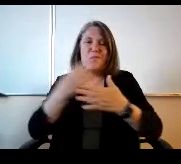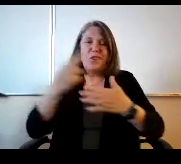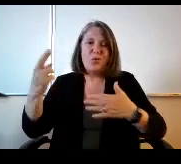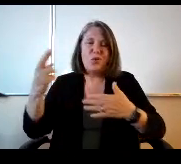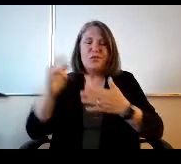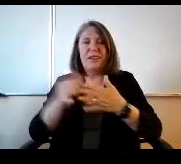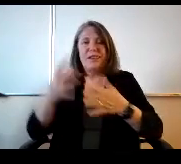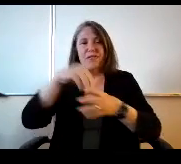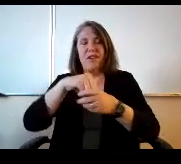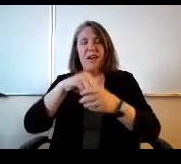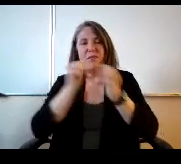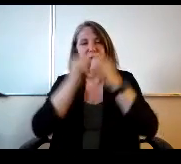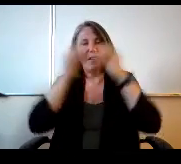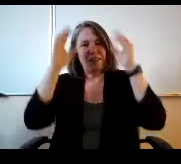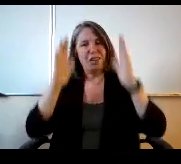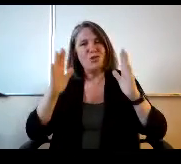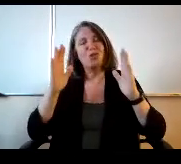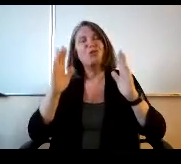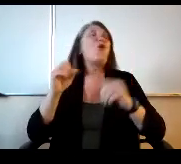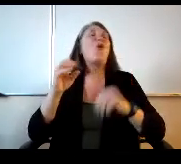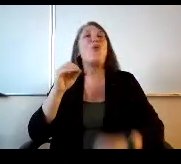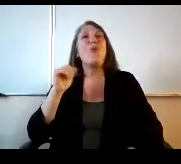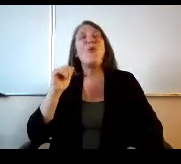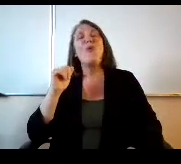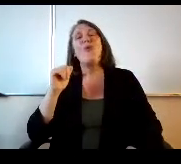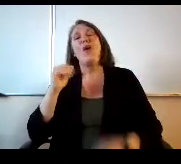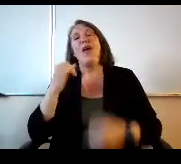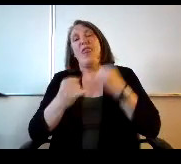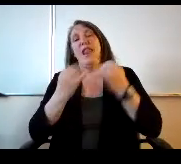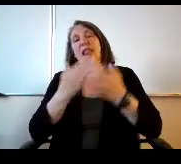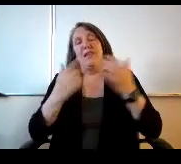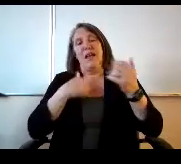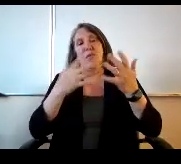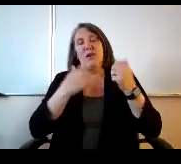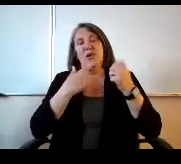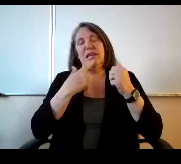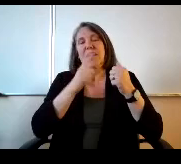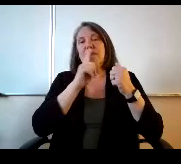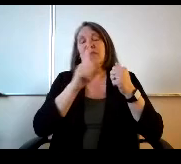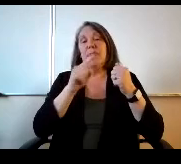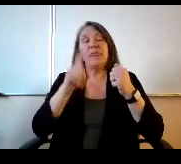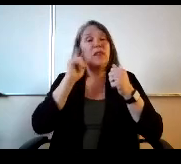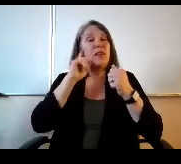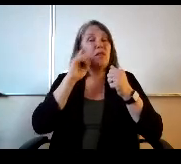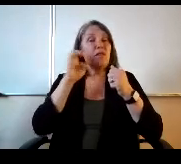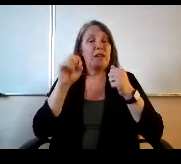So the last thing I would say is you've heard S or one refer to tonight.